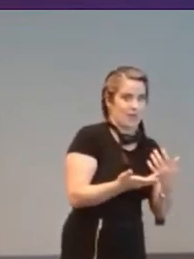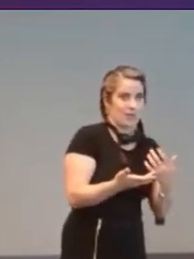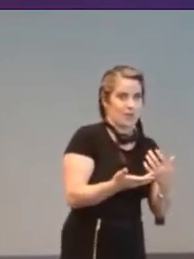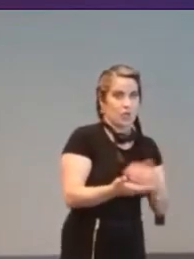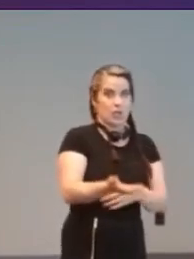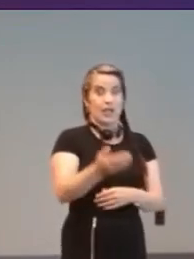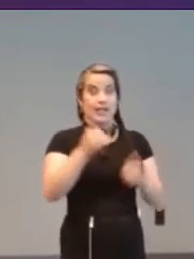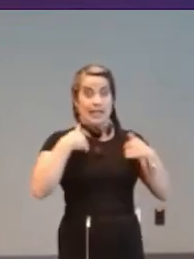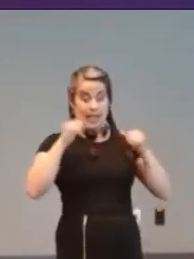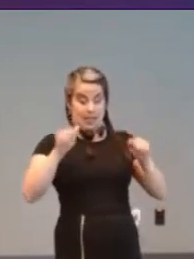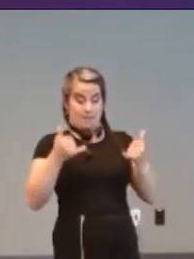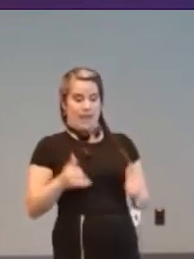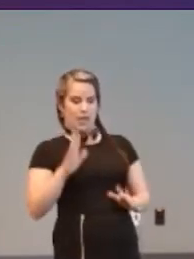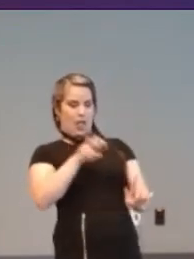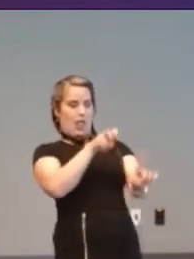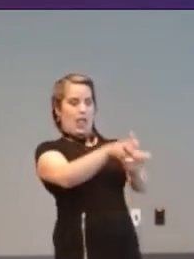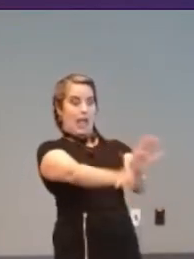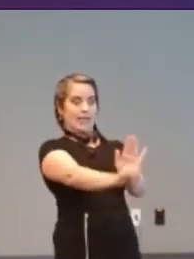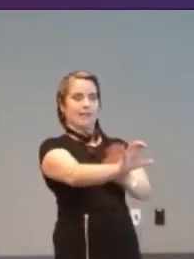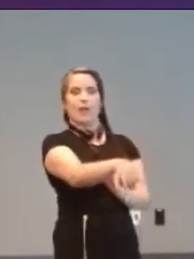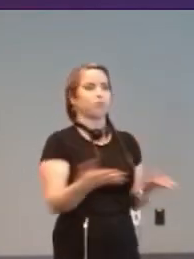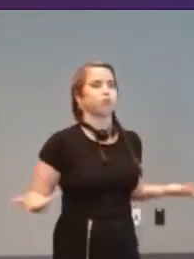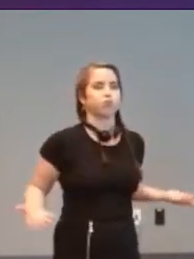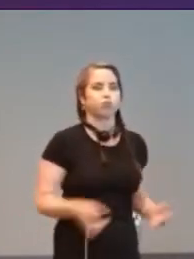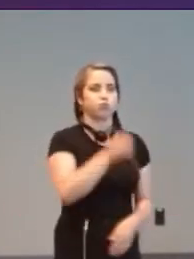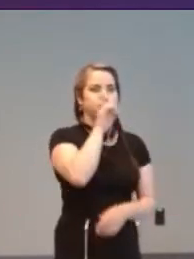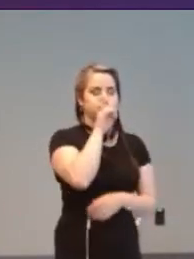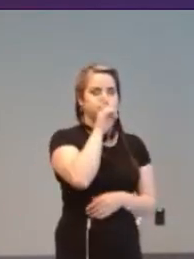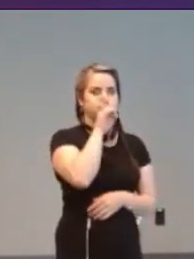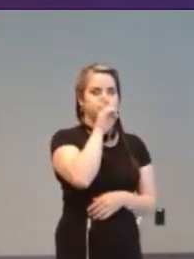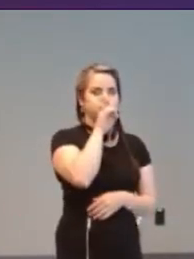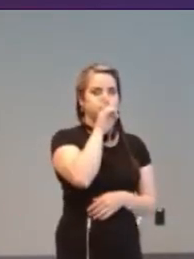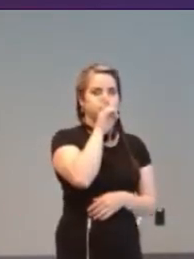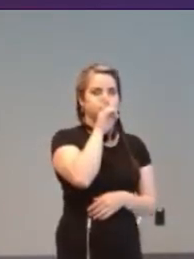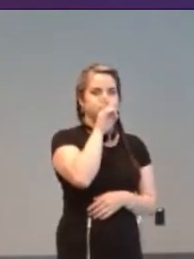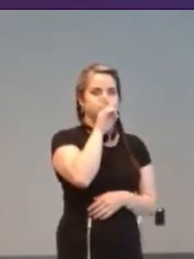that feature is not there because it is not needed or because the game does not support